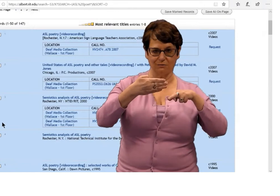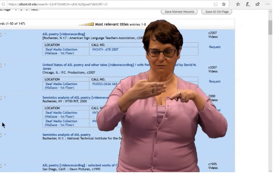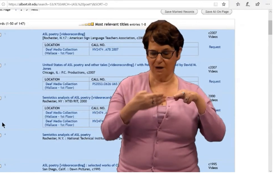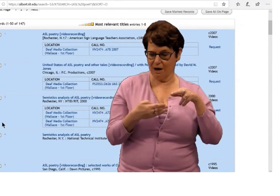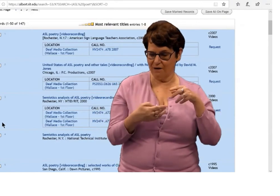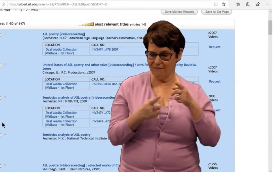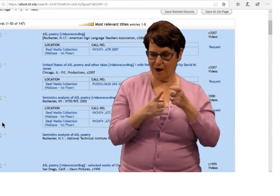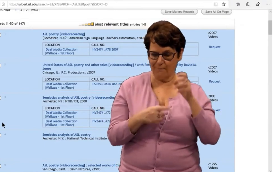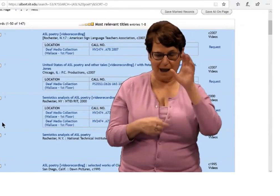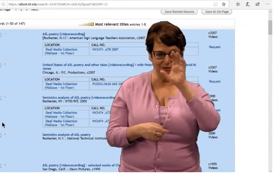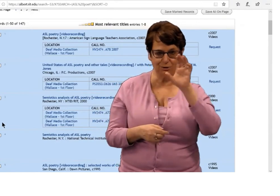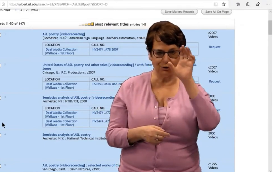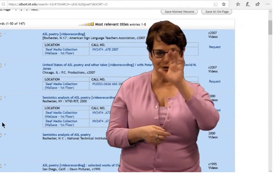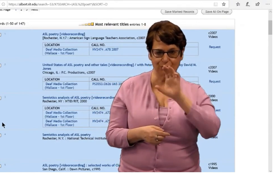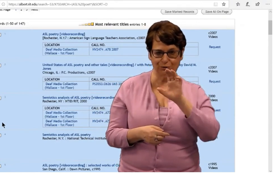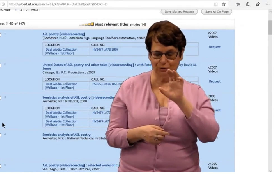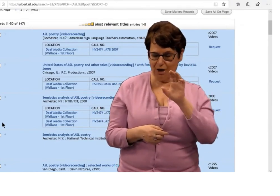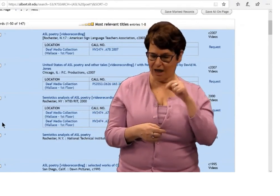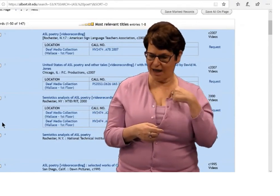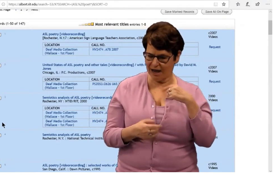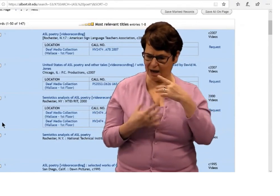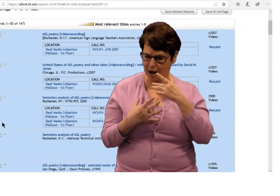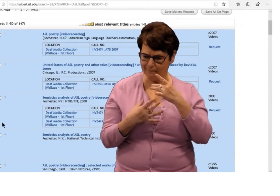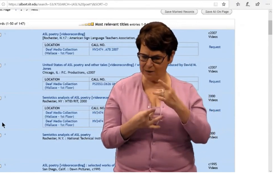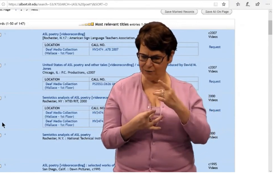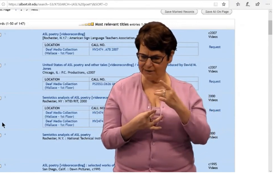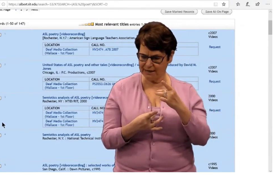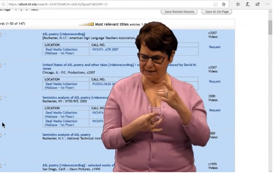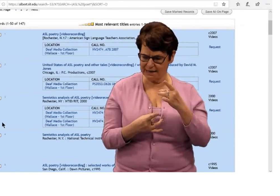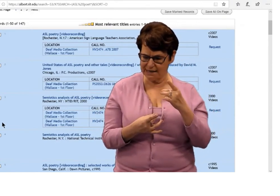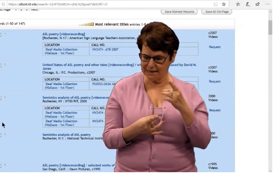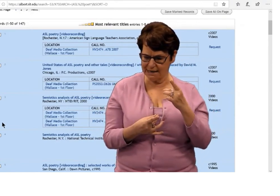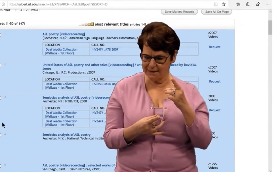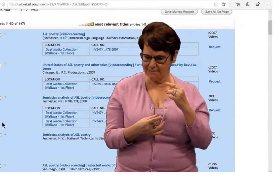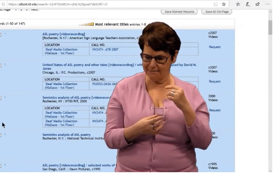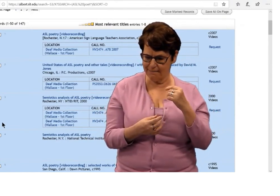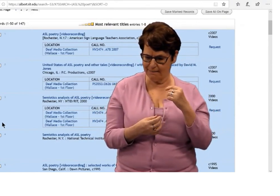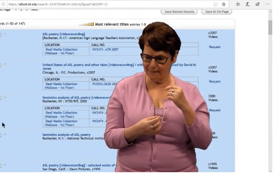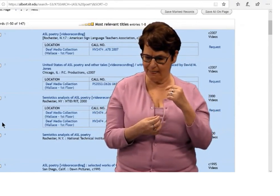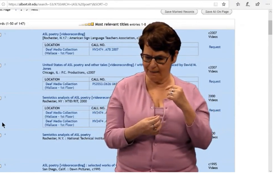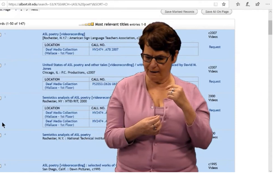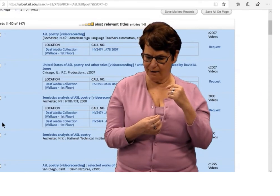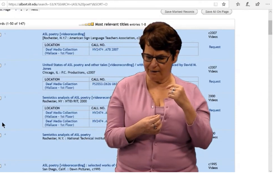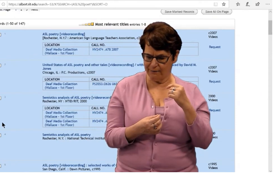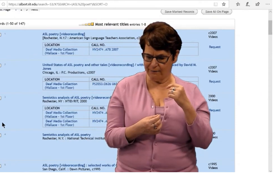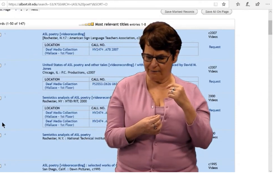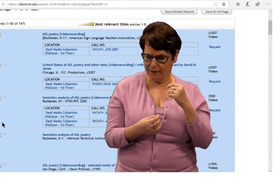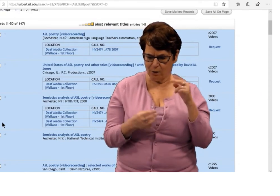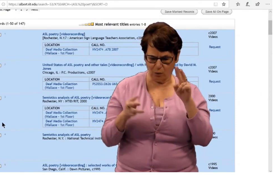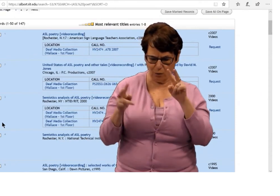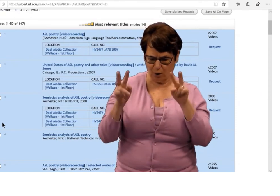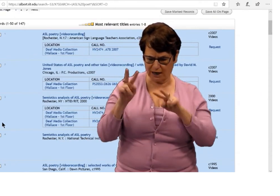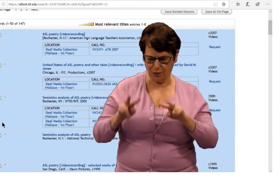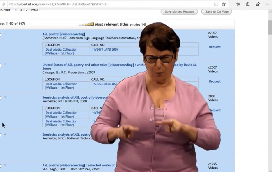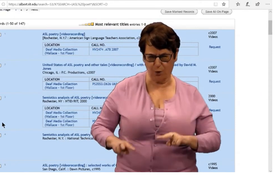OK. So I have results from my search,